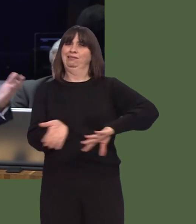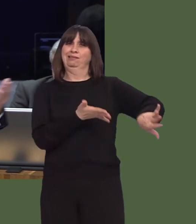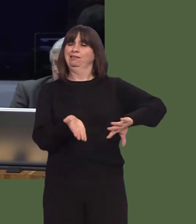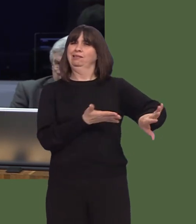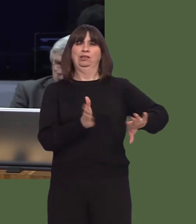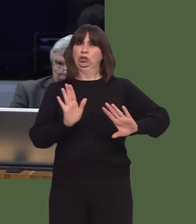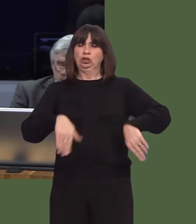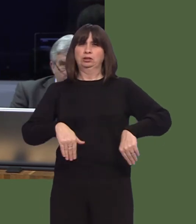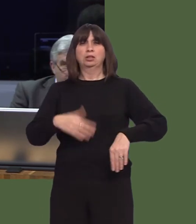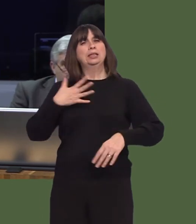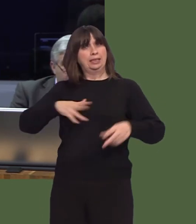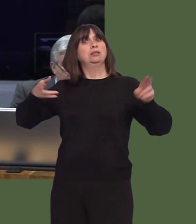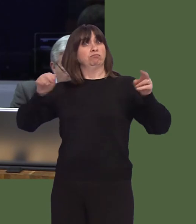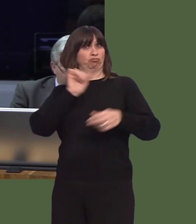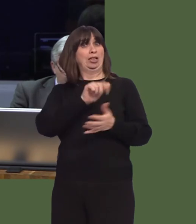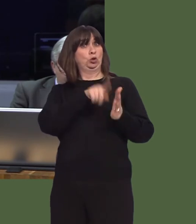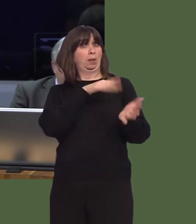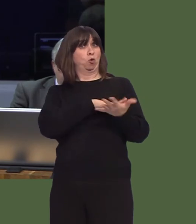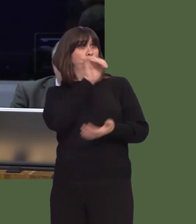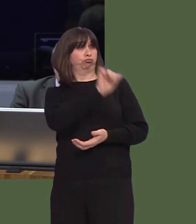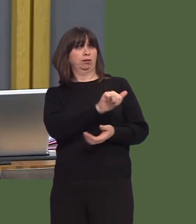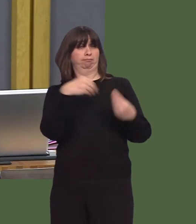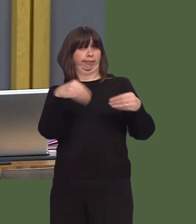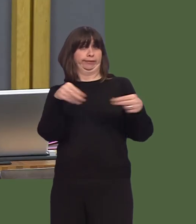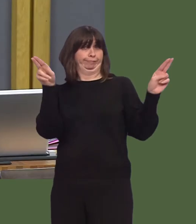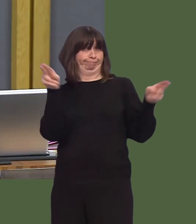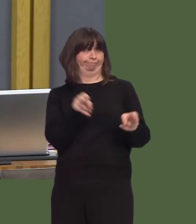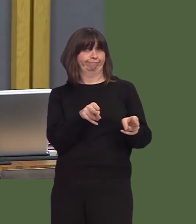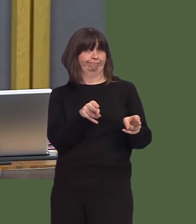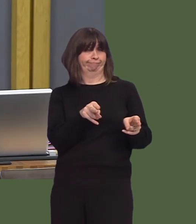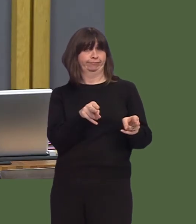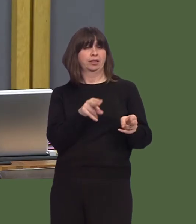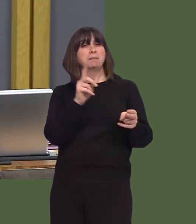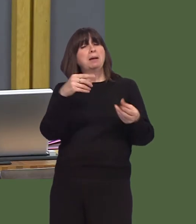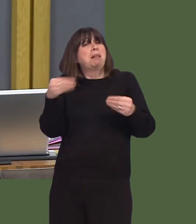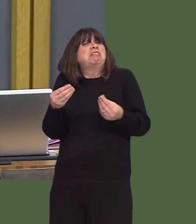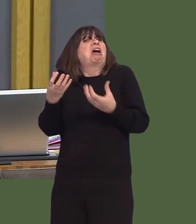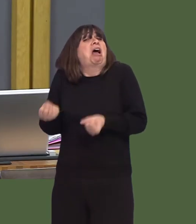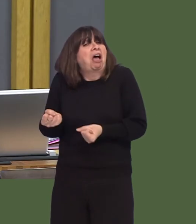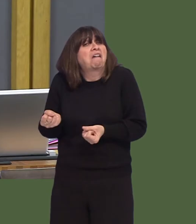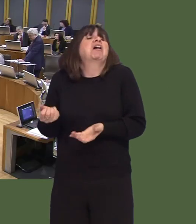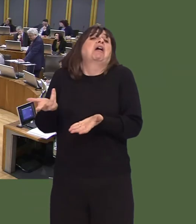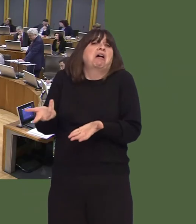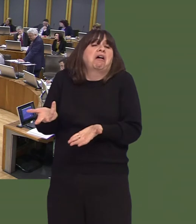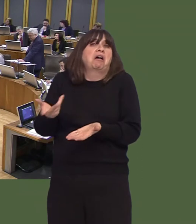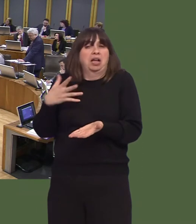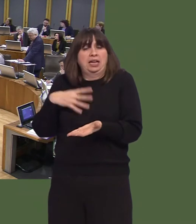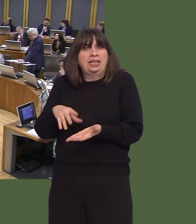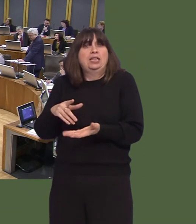ond, pan fo plastig yn cael ei ddefnyddio, gwneud yn siwr ei fod yn cael ei ailddefnyddio cyn iddo hyd yn oed gael ei ailgylchu.